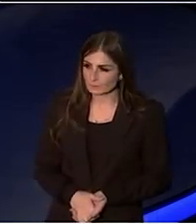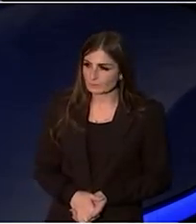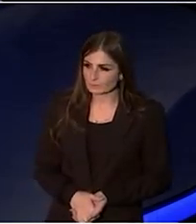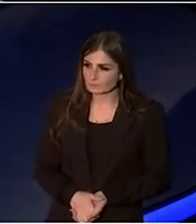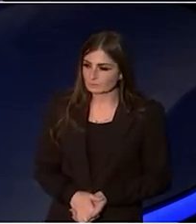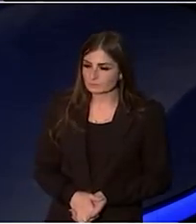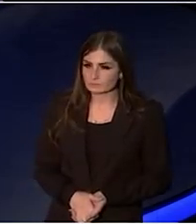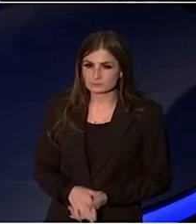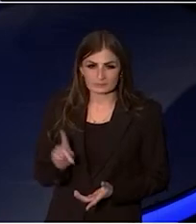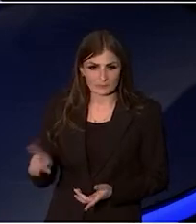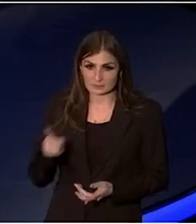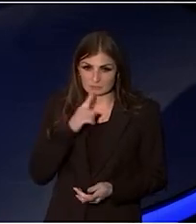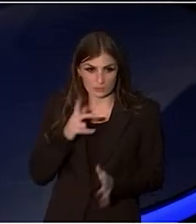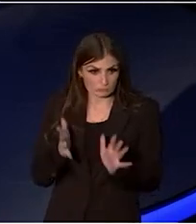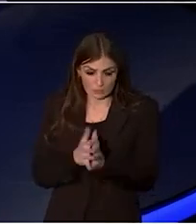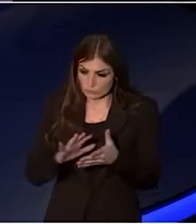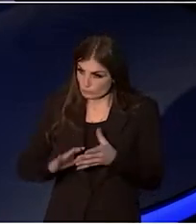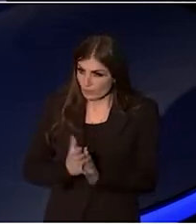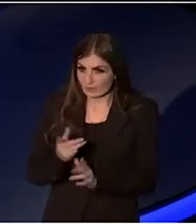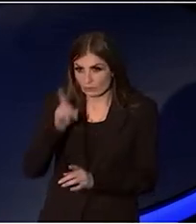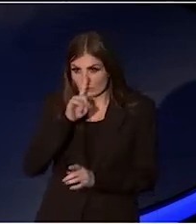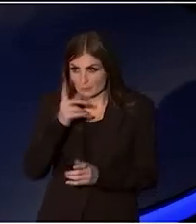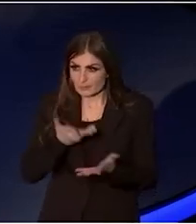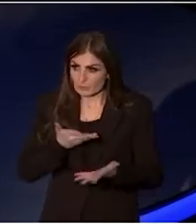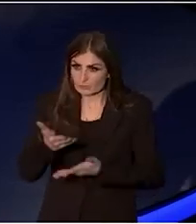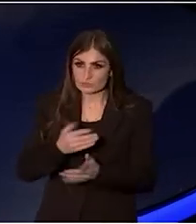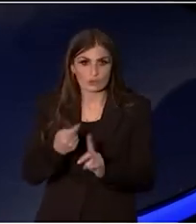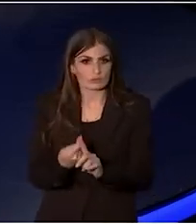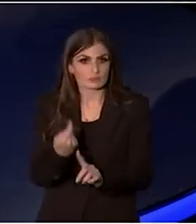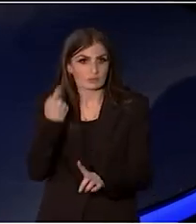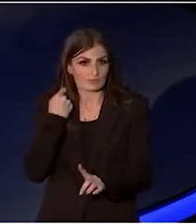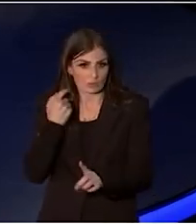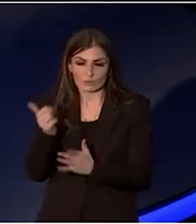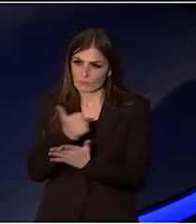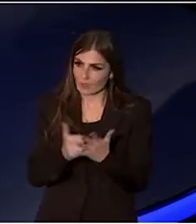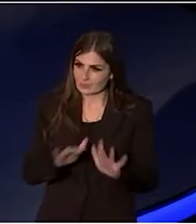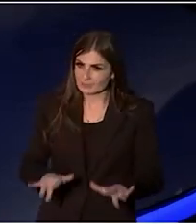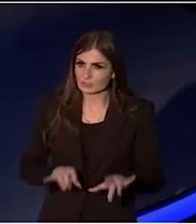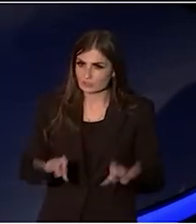And I'm deeply grateful for their service to the arts in Australia.